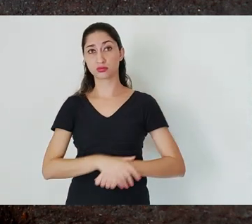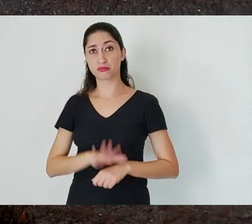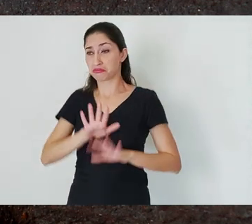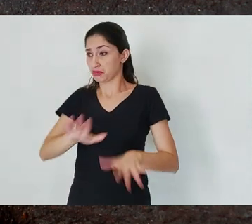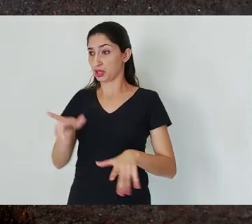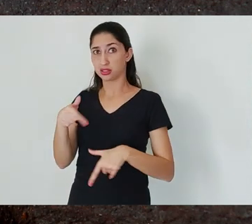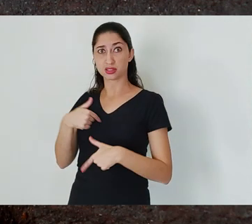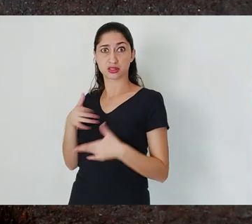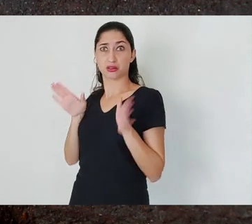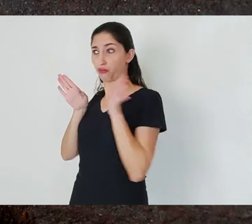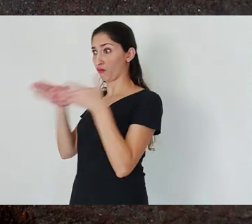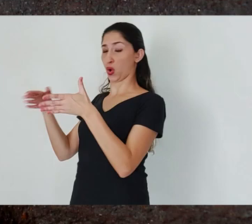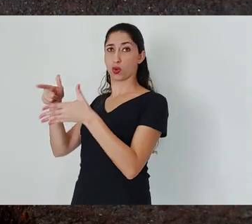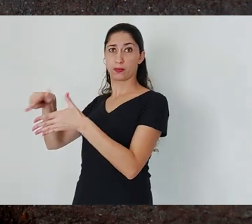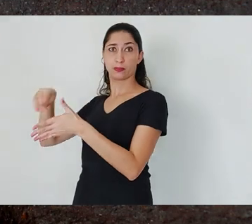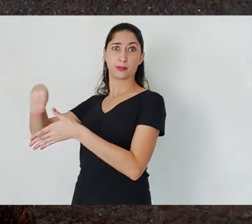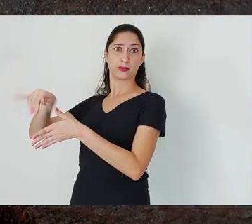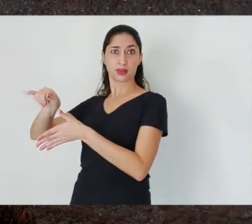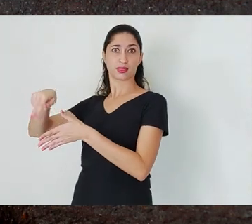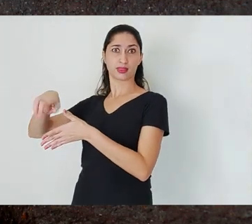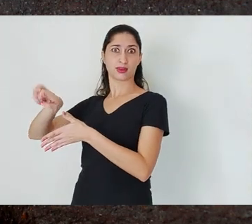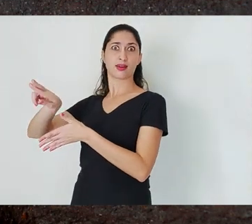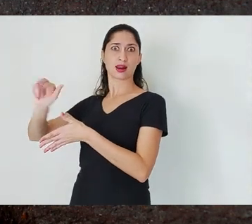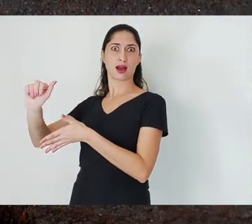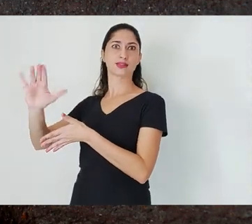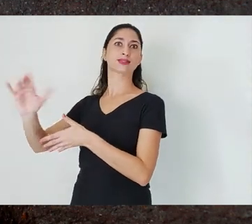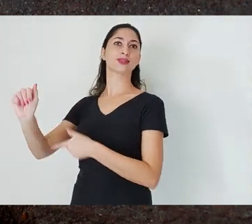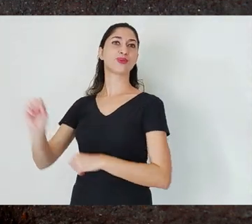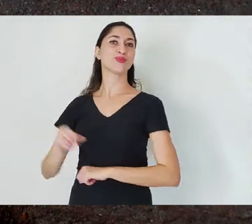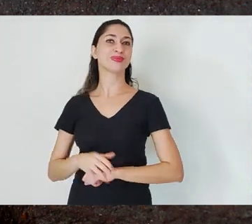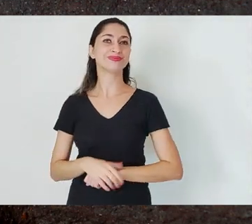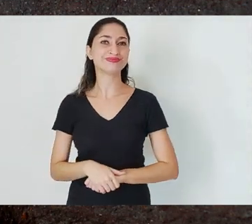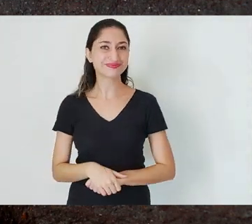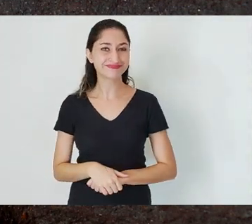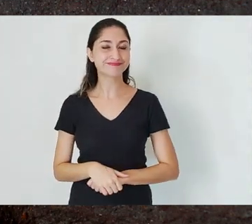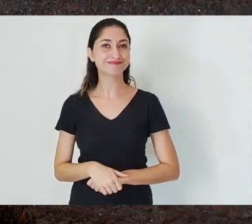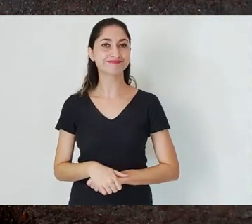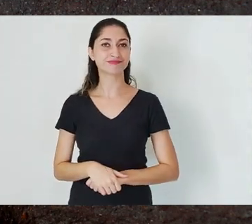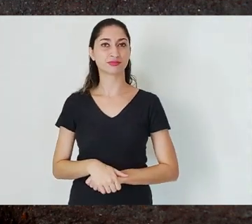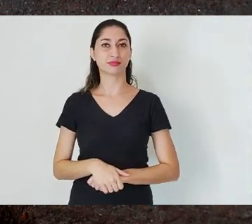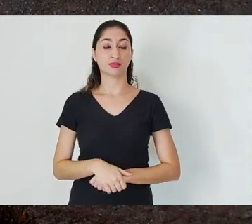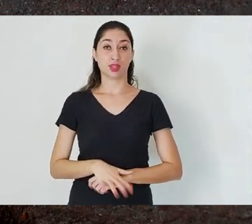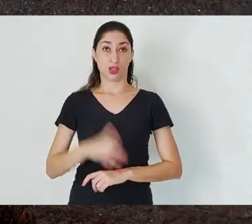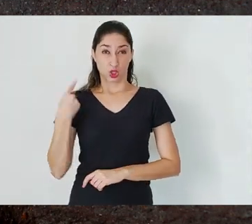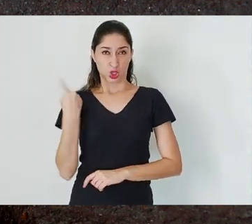promiscuous. Our main issue today, that includes the State of Minas Gerais,